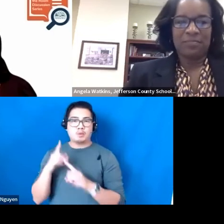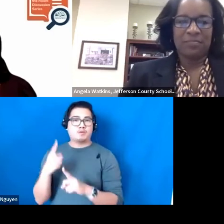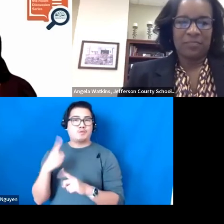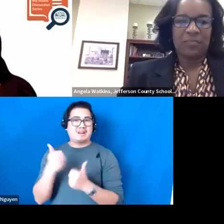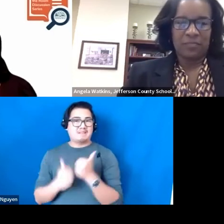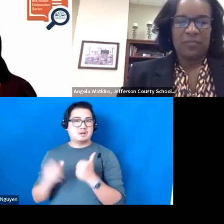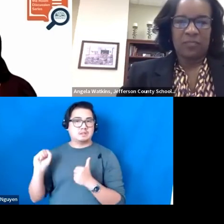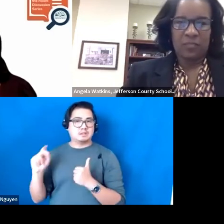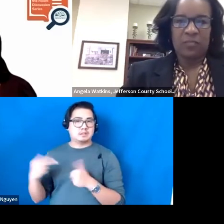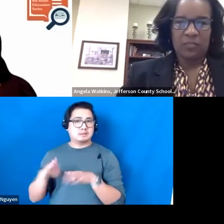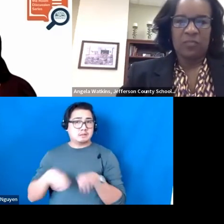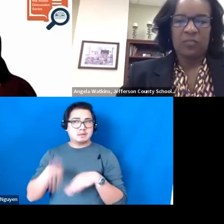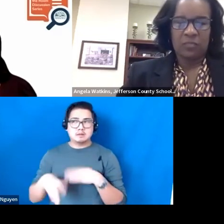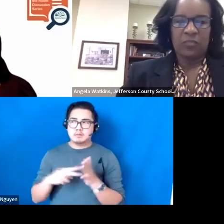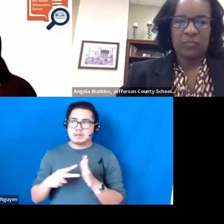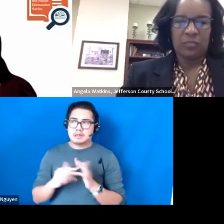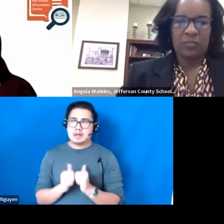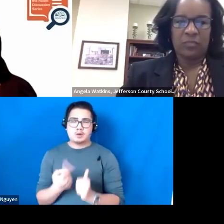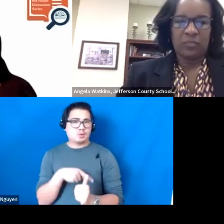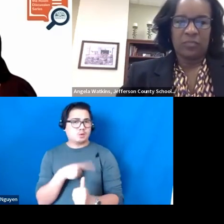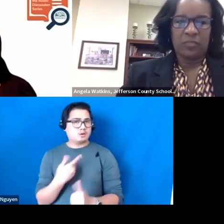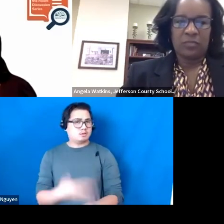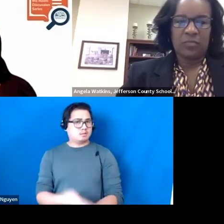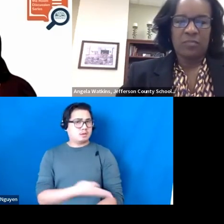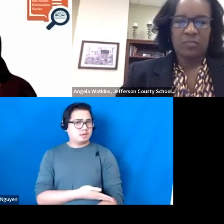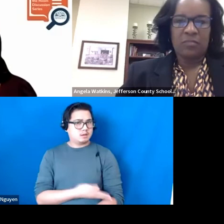how can we be one step better tomorrow?